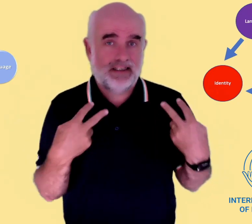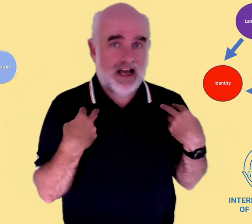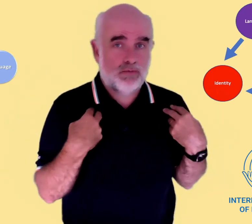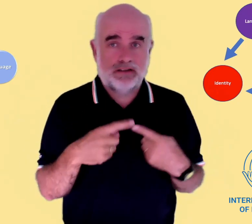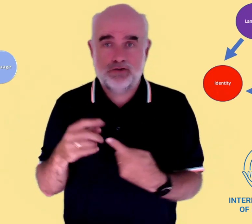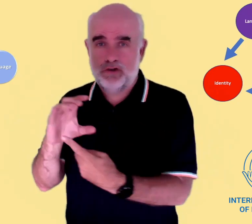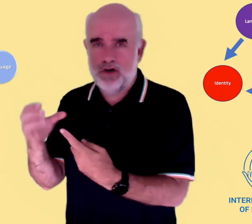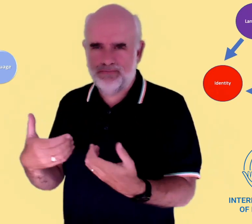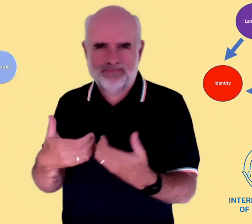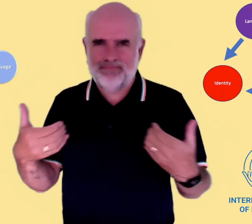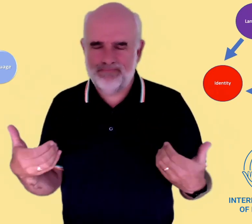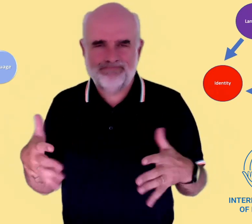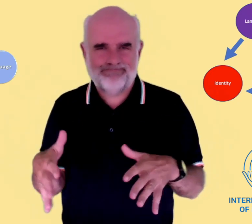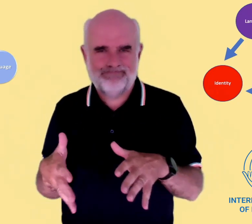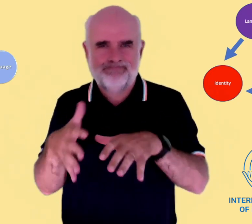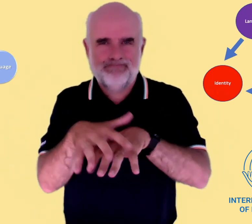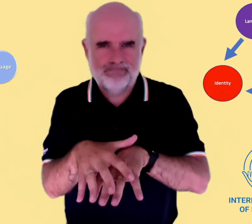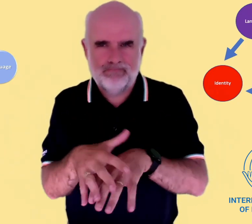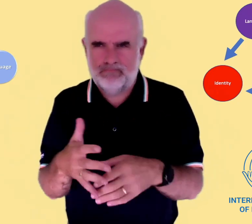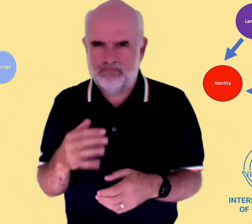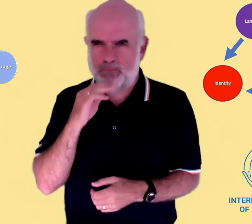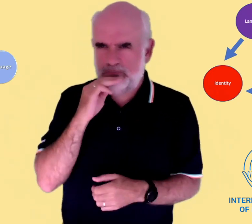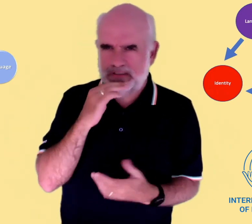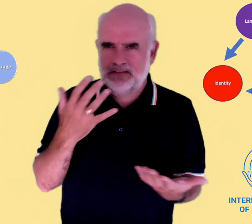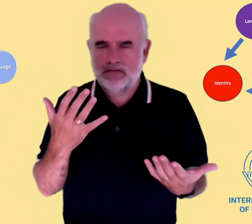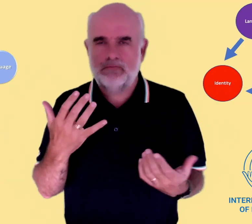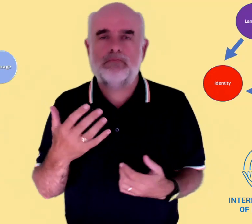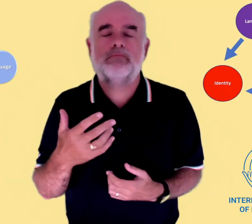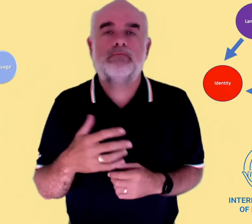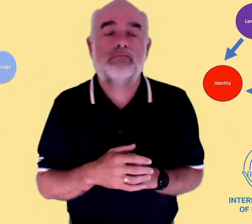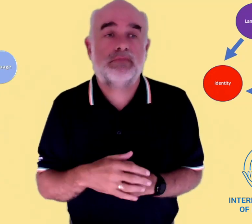They're intertwined, just inseparable. So what does that mean in practice? Well,